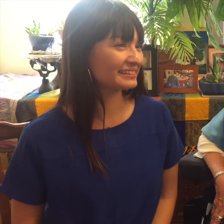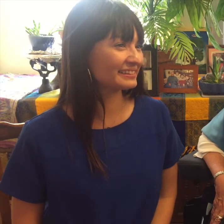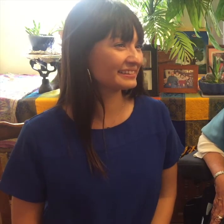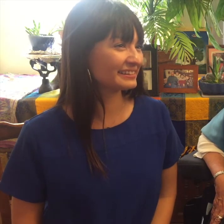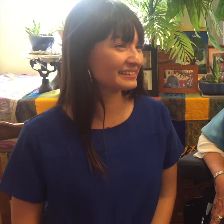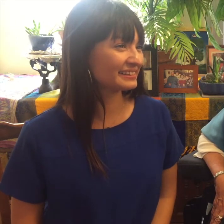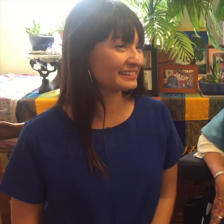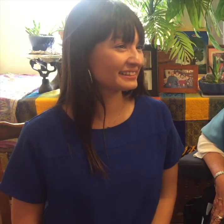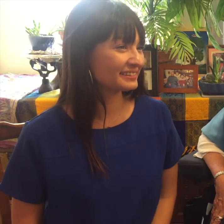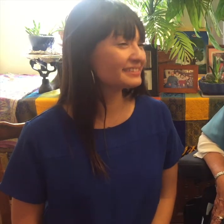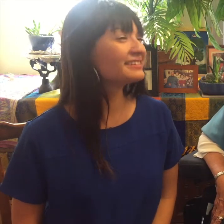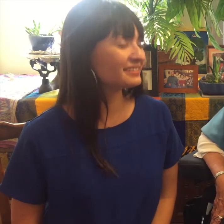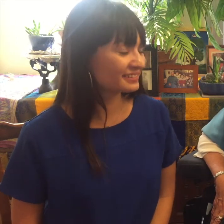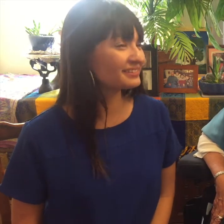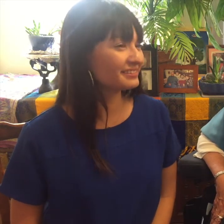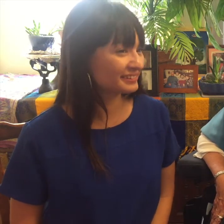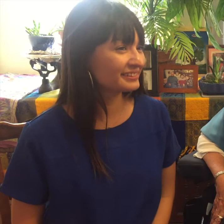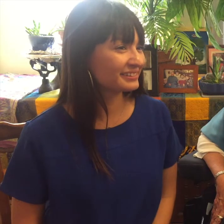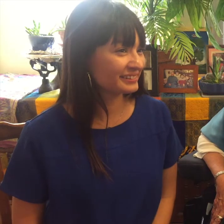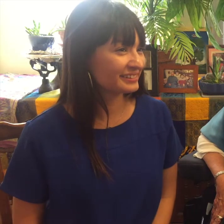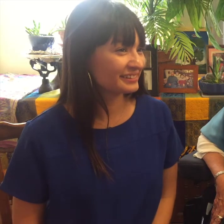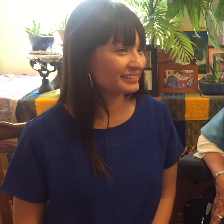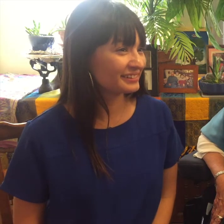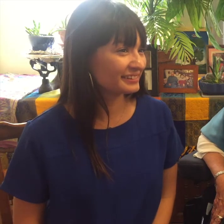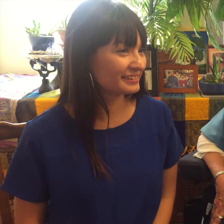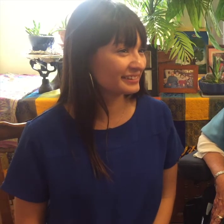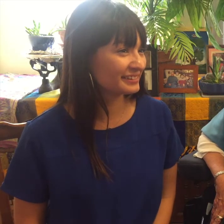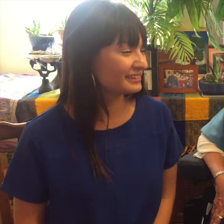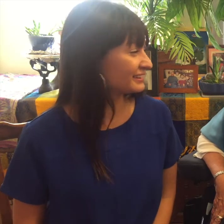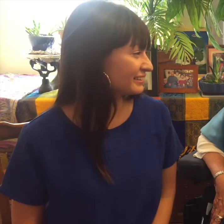to the West Wing while simultaneously urging equal access